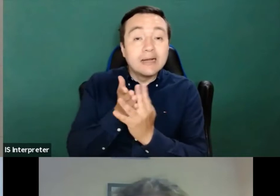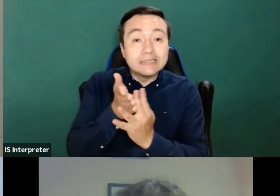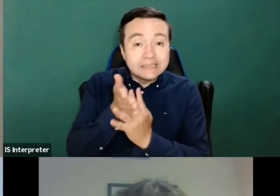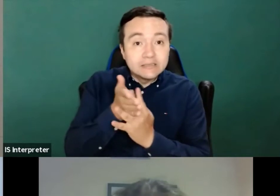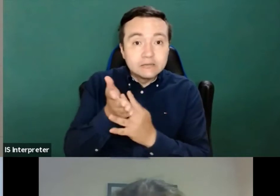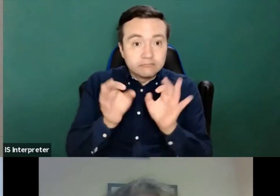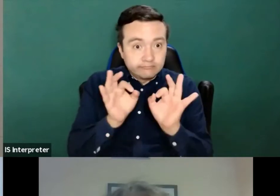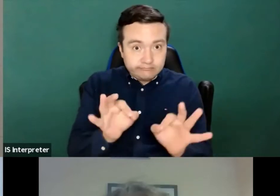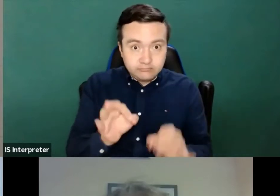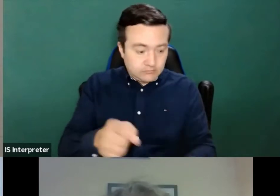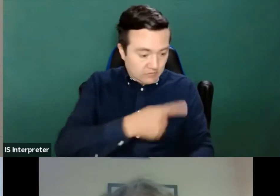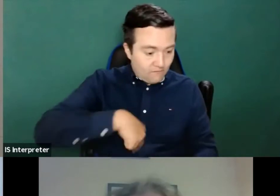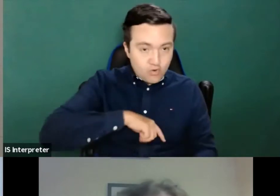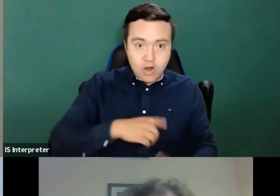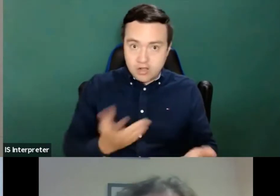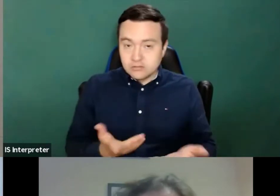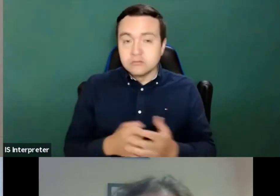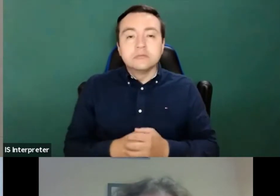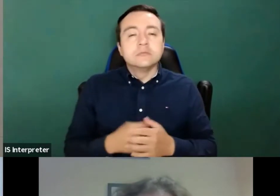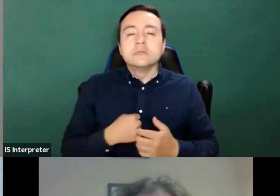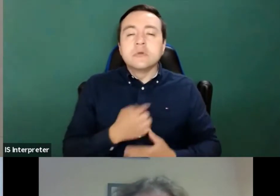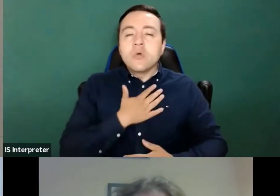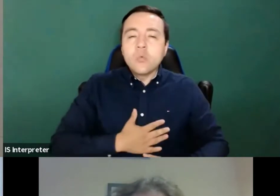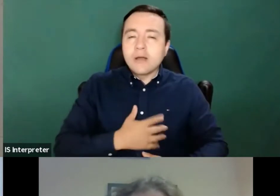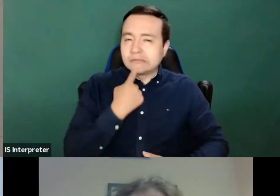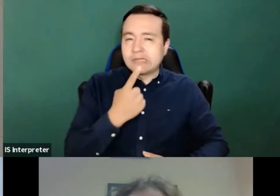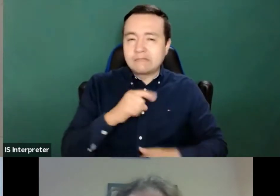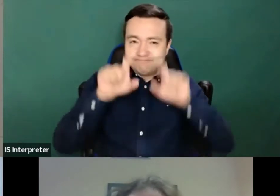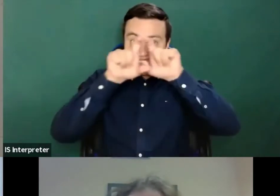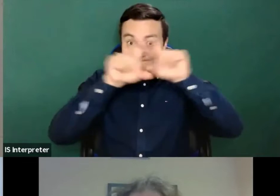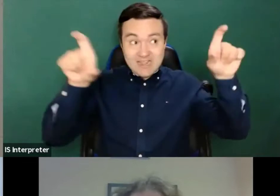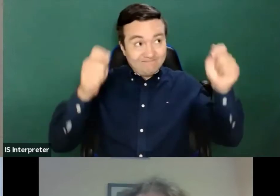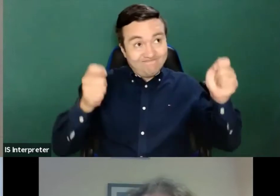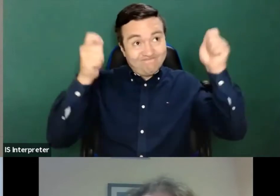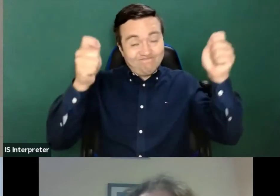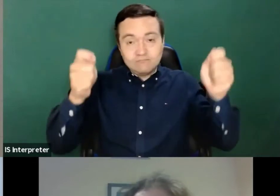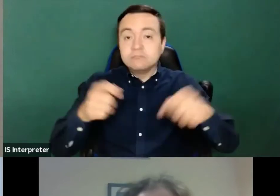and apps. I would like to highlight First of all, that even though we talk about them as they are